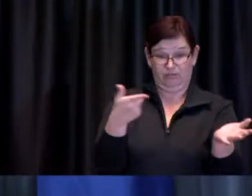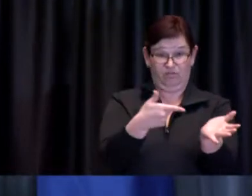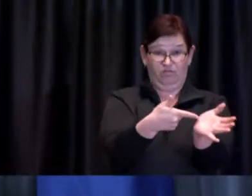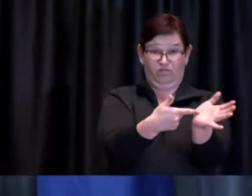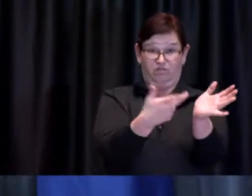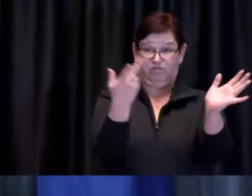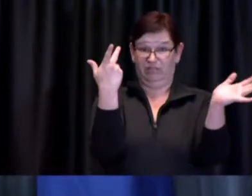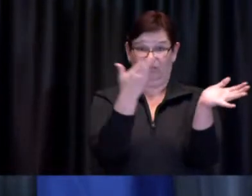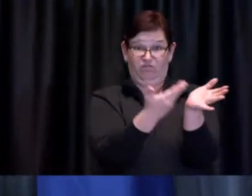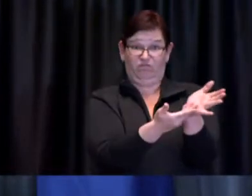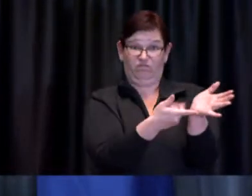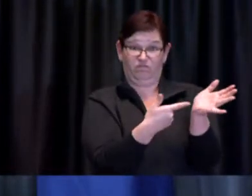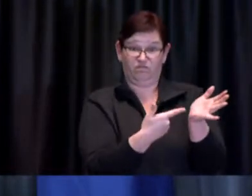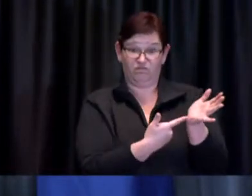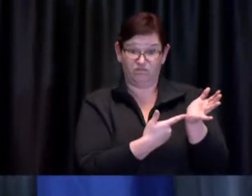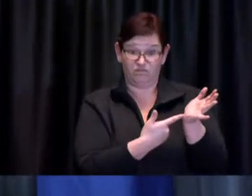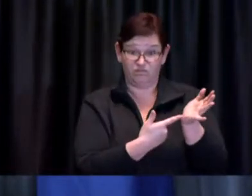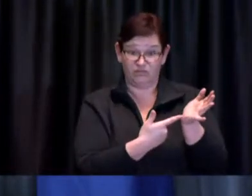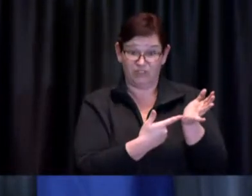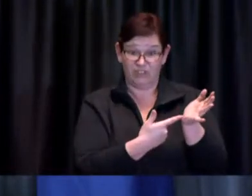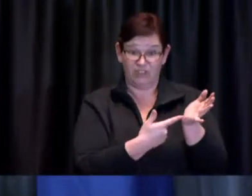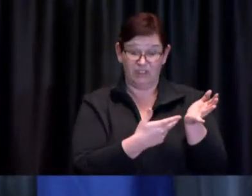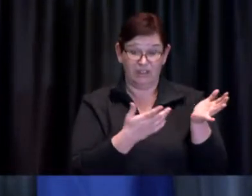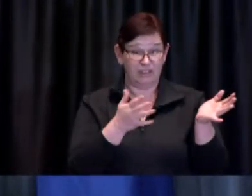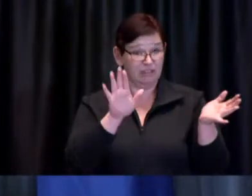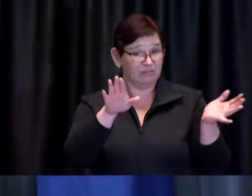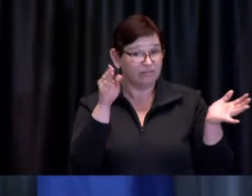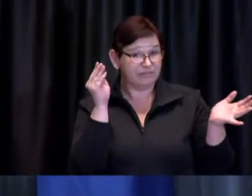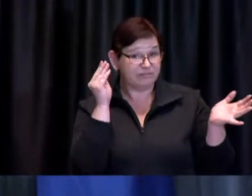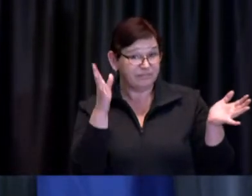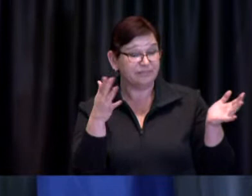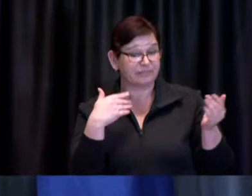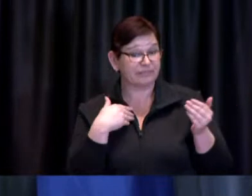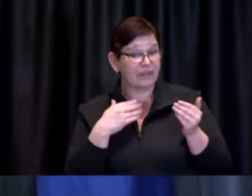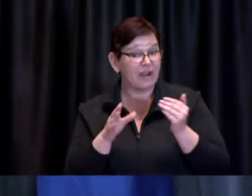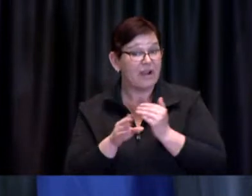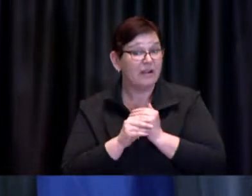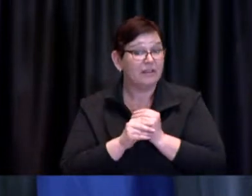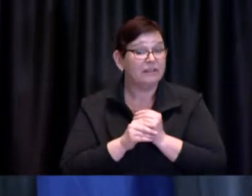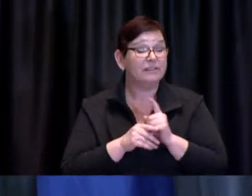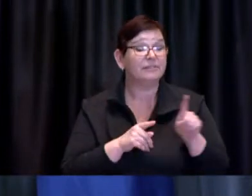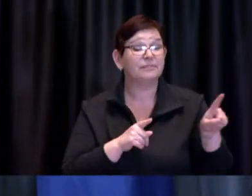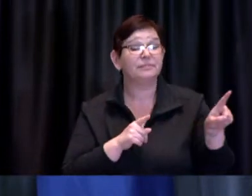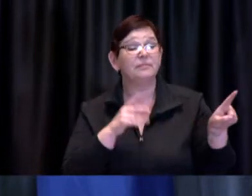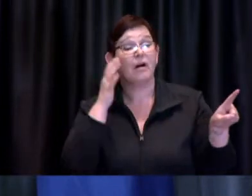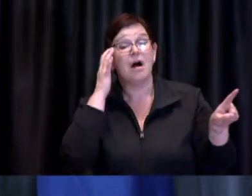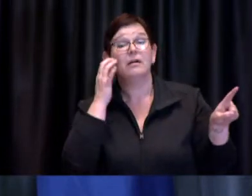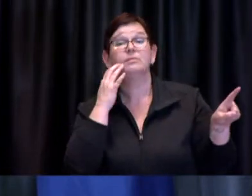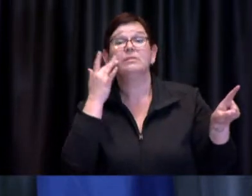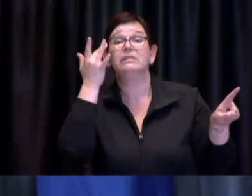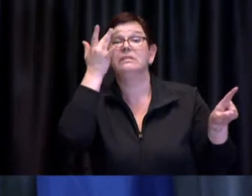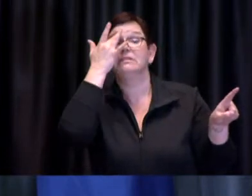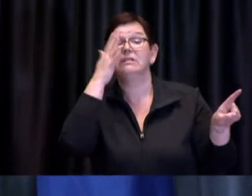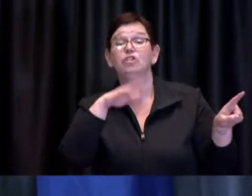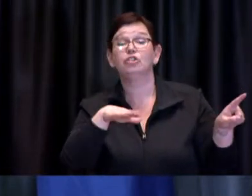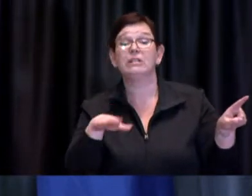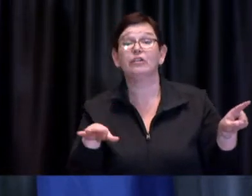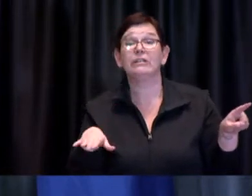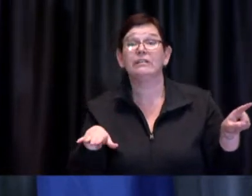I will only add that when the Hospital for Sick Children is providing ICU care to adults,